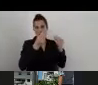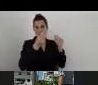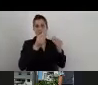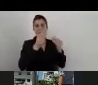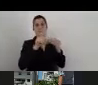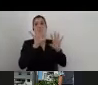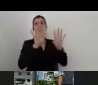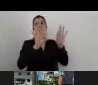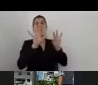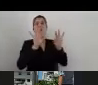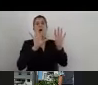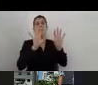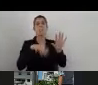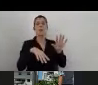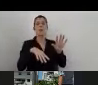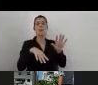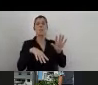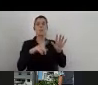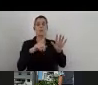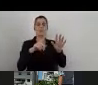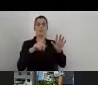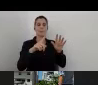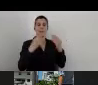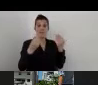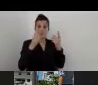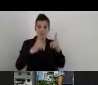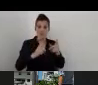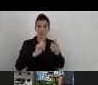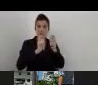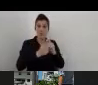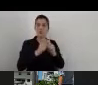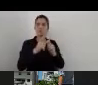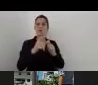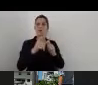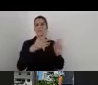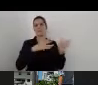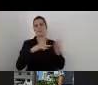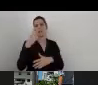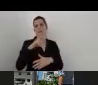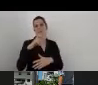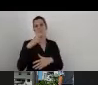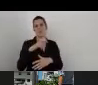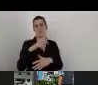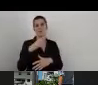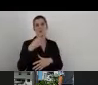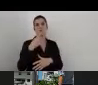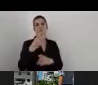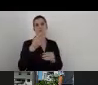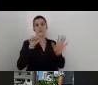we were talking about almost 6,000 things that we need to change